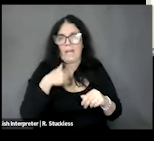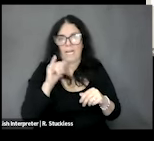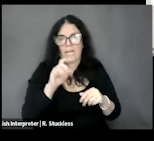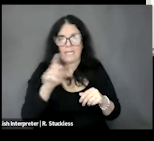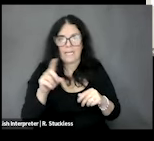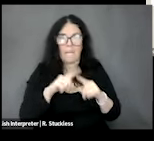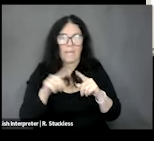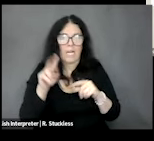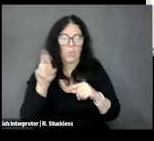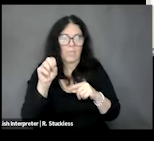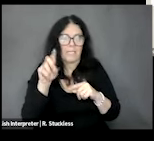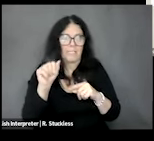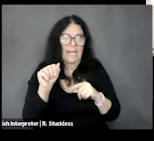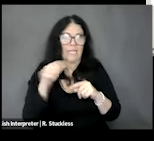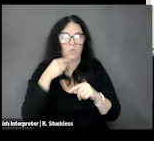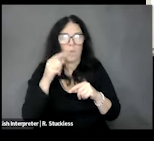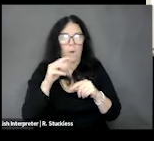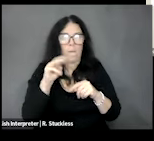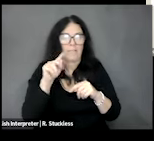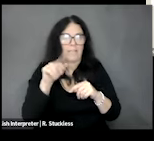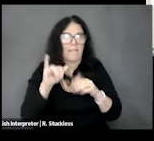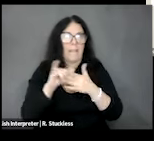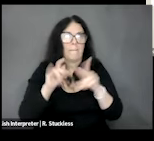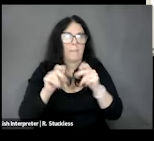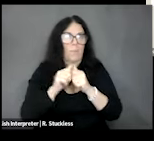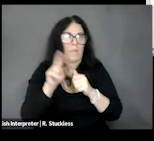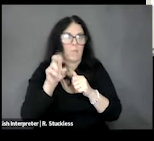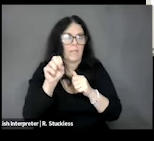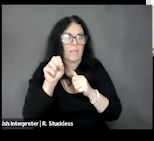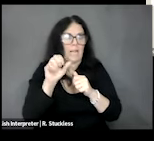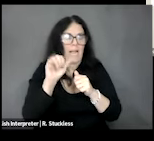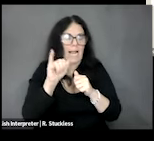Montana that persons with IDD are not eligible for commodities. This has significantly impacted